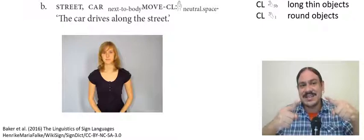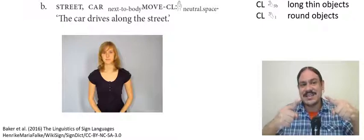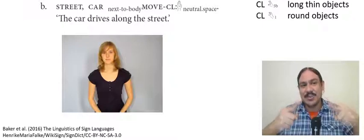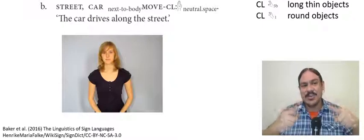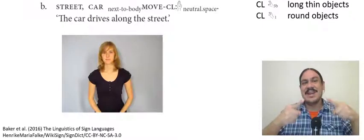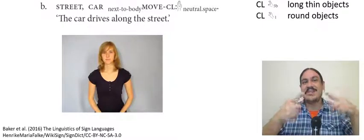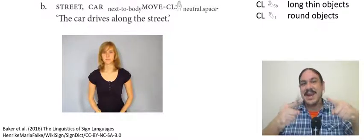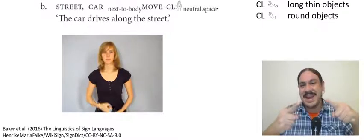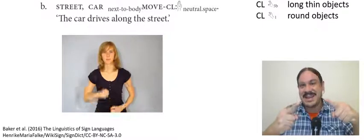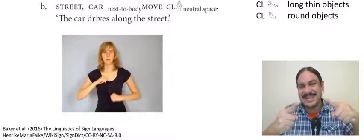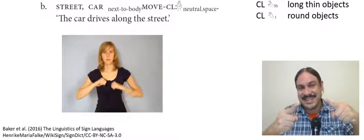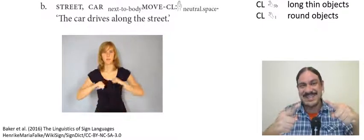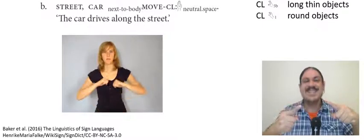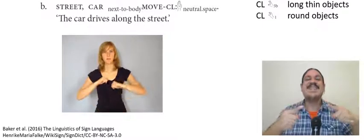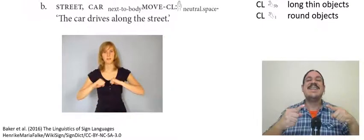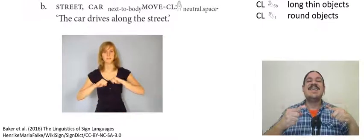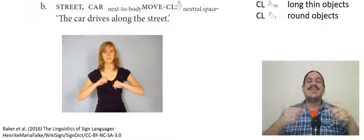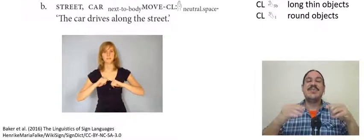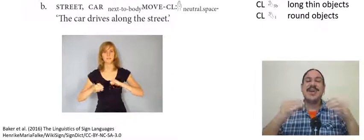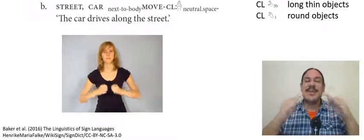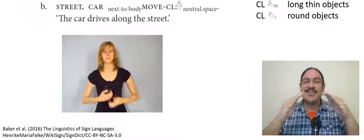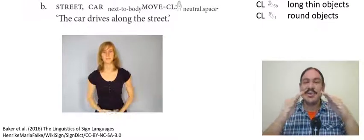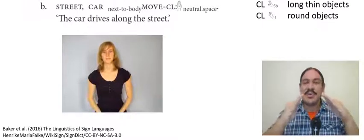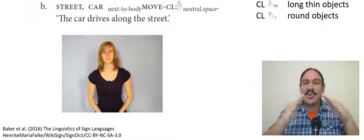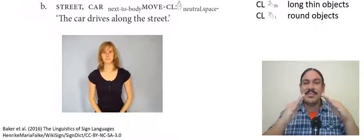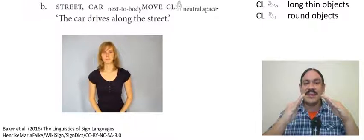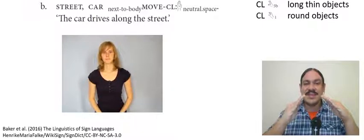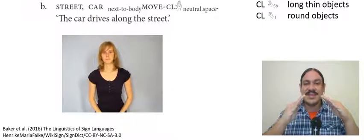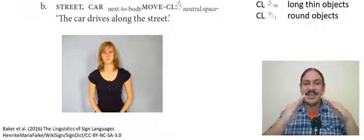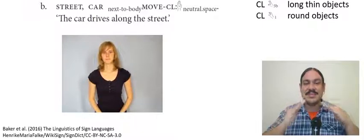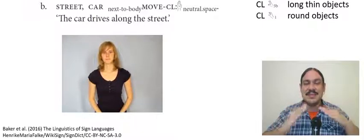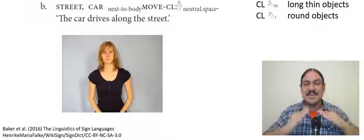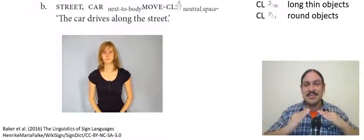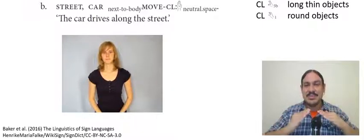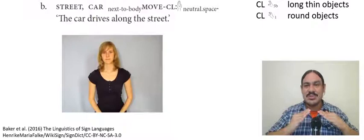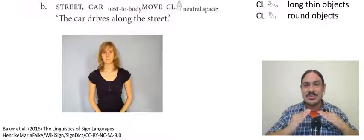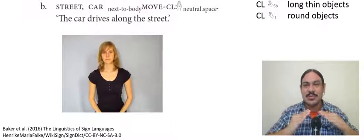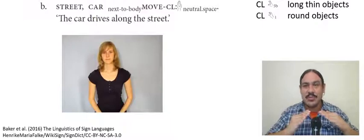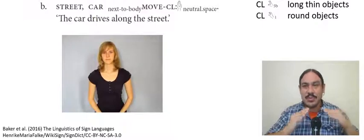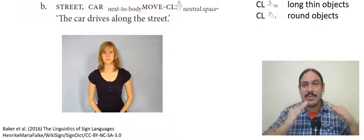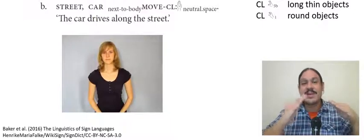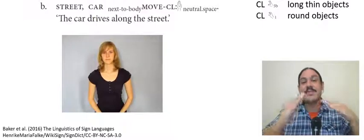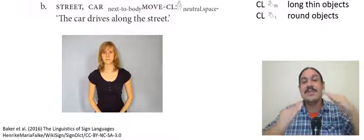of a person-shaped object the moving of a car-shaped object